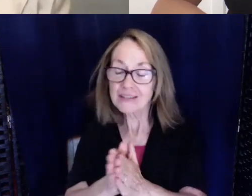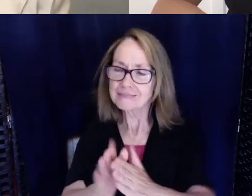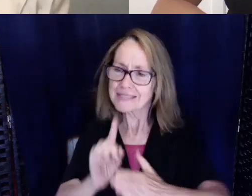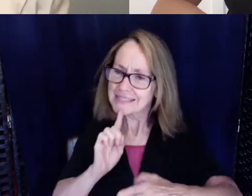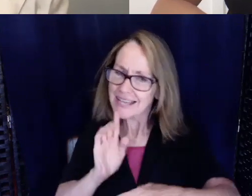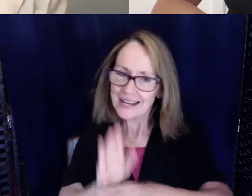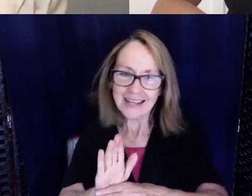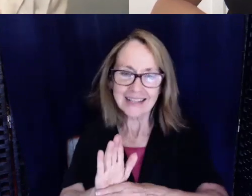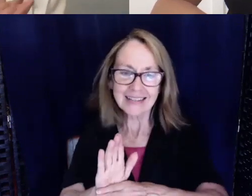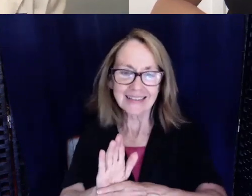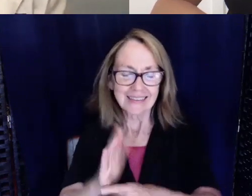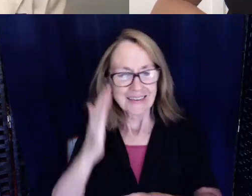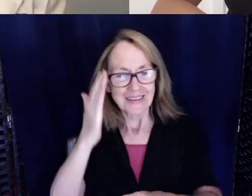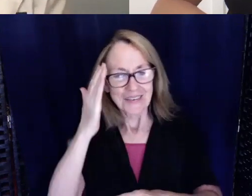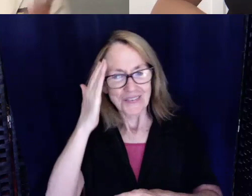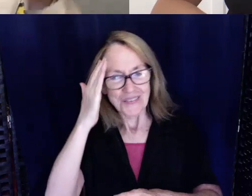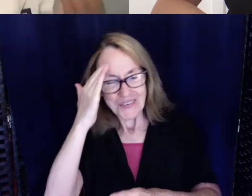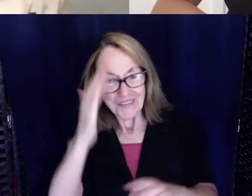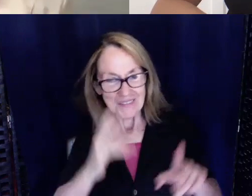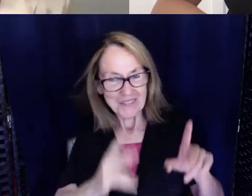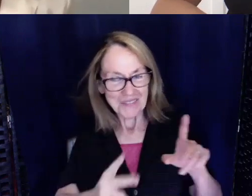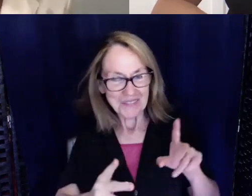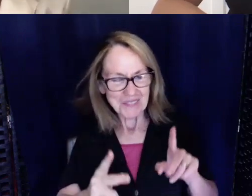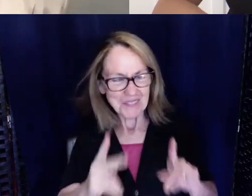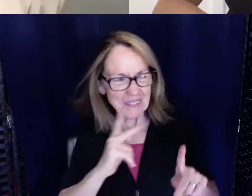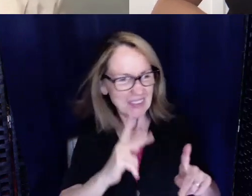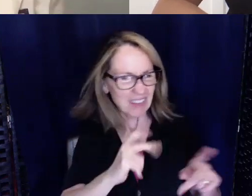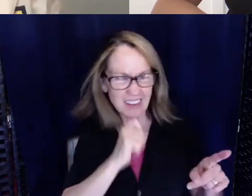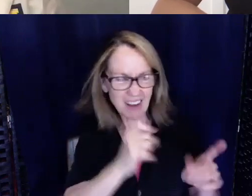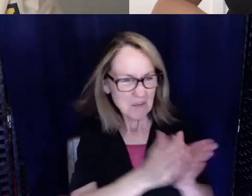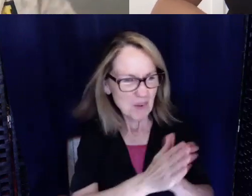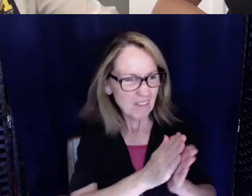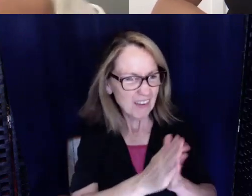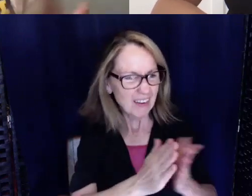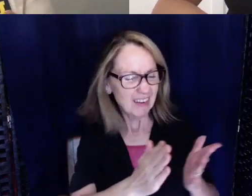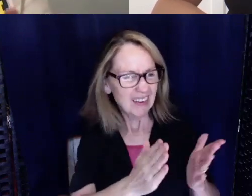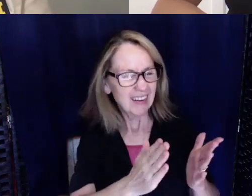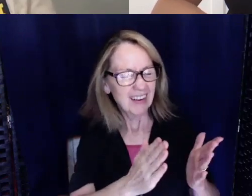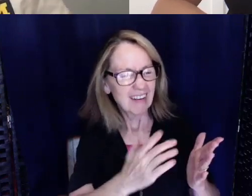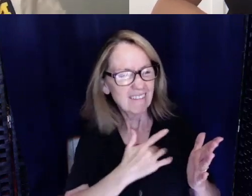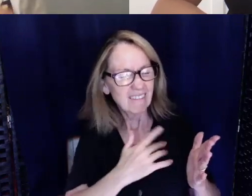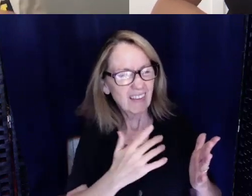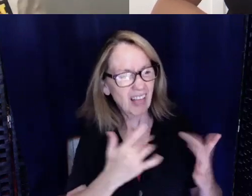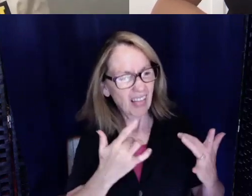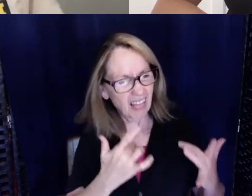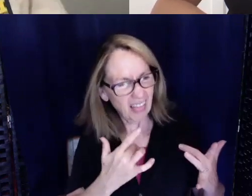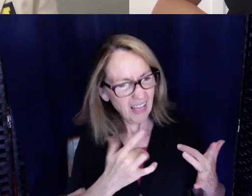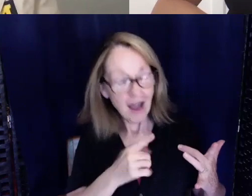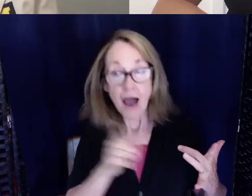You know how people that aren't, kind of bring you down. So I like to have that motivation and I'm like, oh yeah, I can do it.